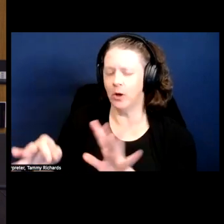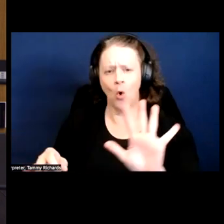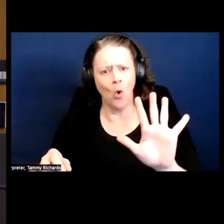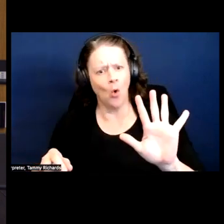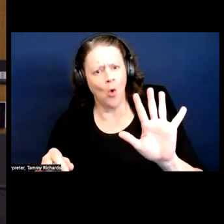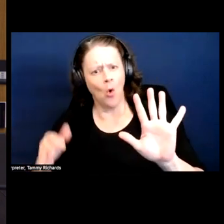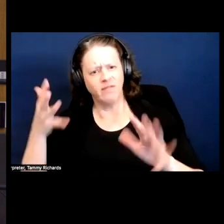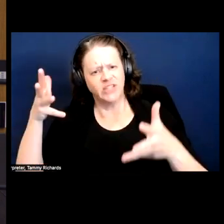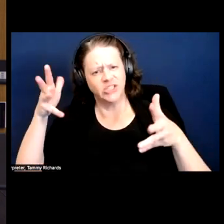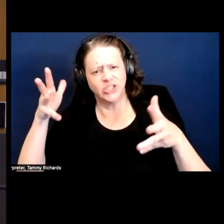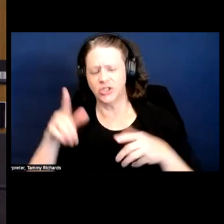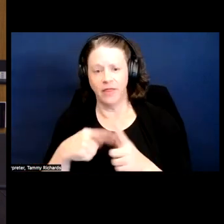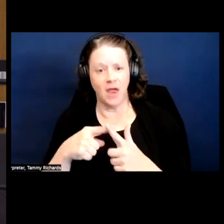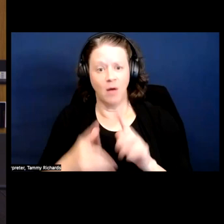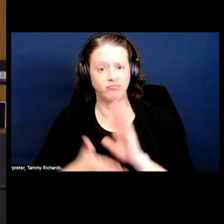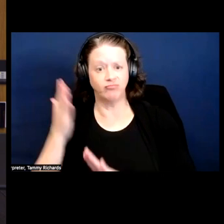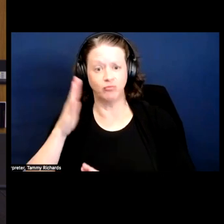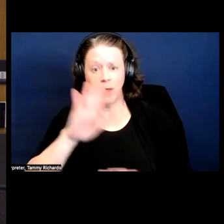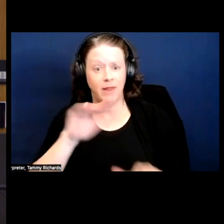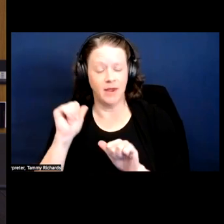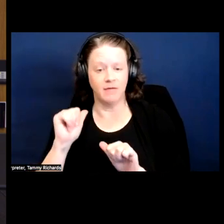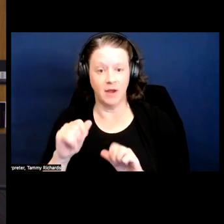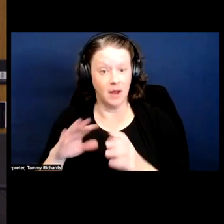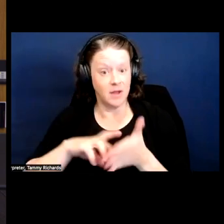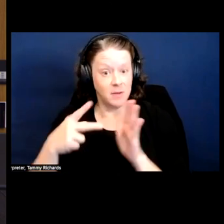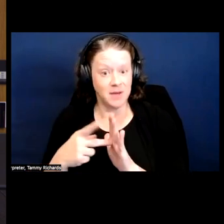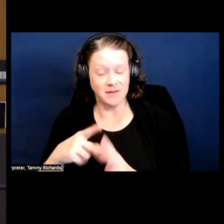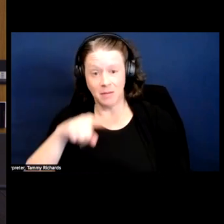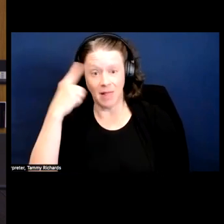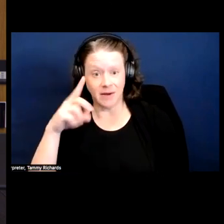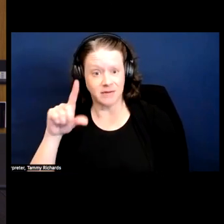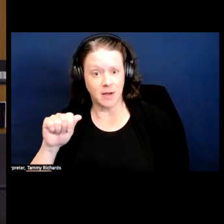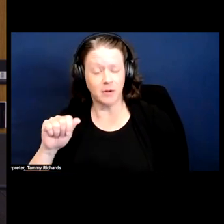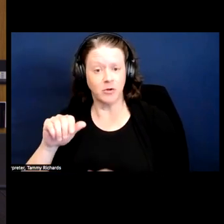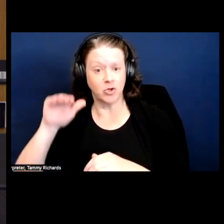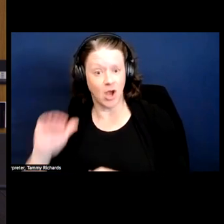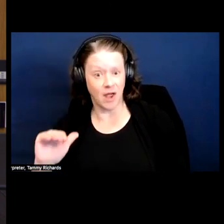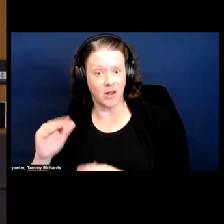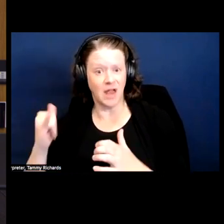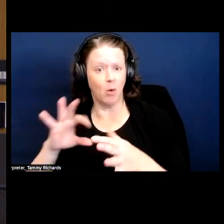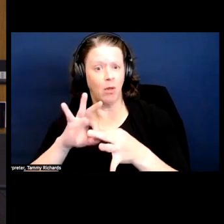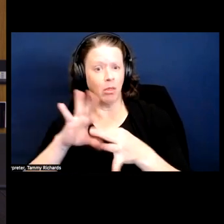We have disconnected a black disabled child into the community because of the way we're